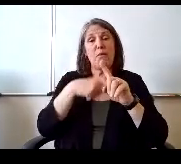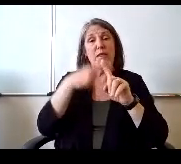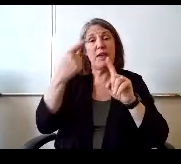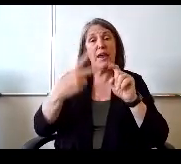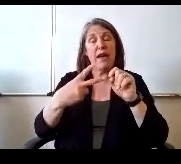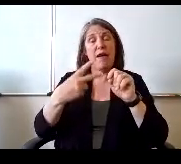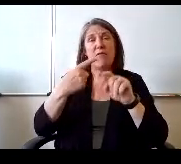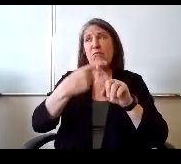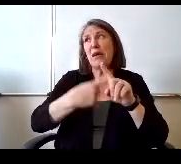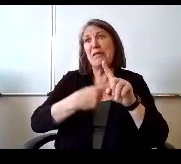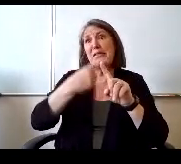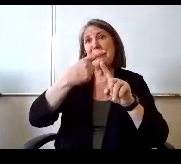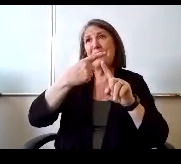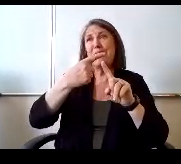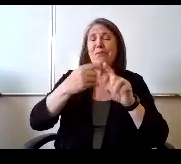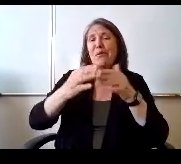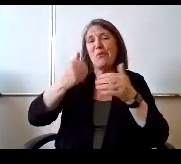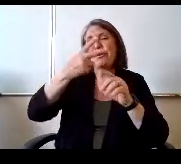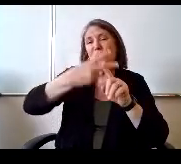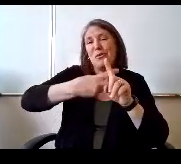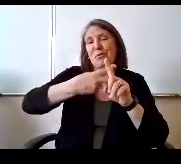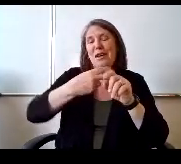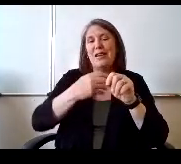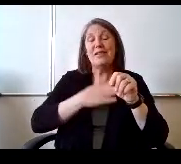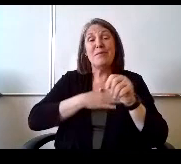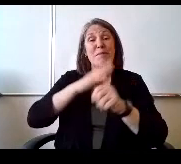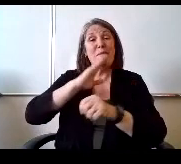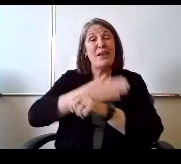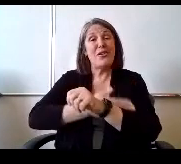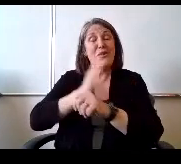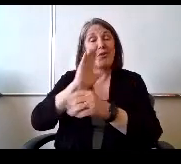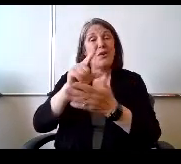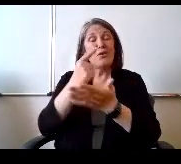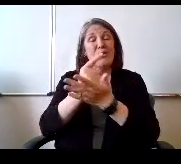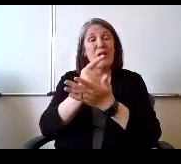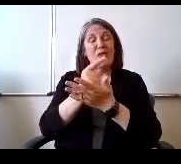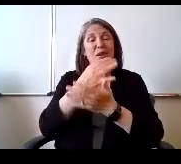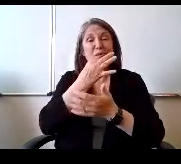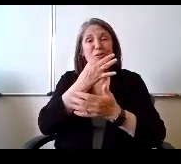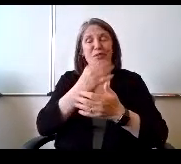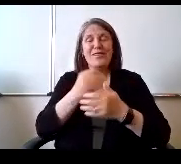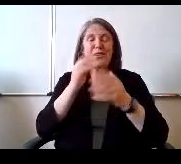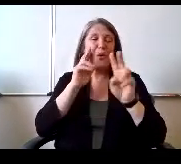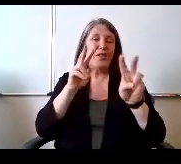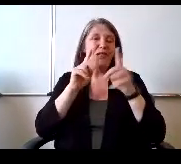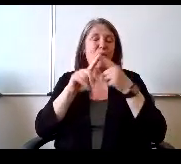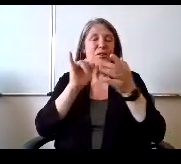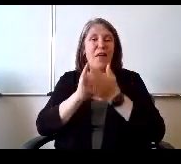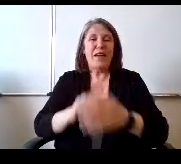3/4 As my daughter will be graduating soon so looking forward to that and that's it.